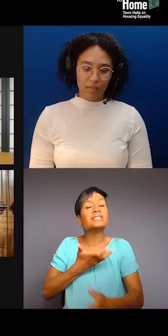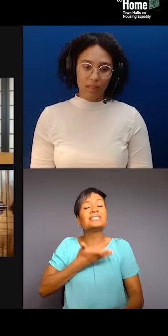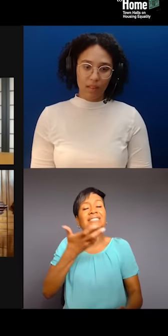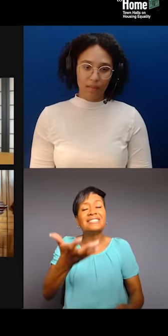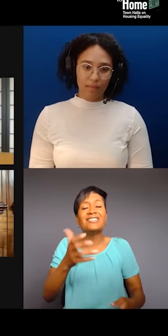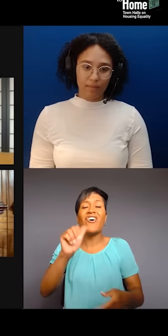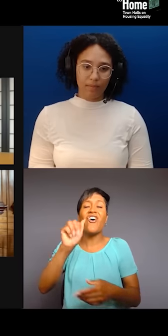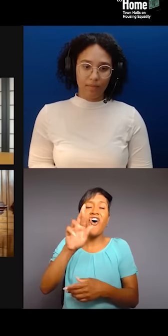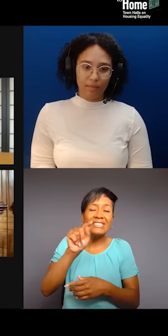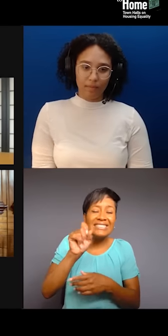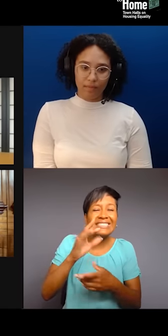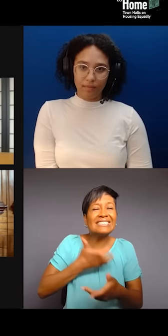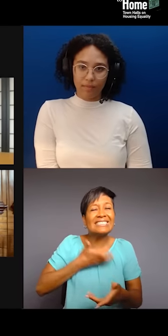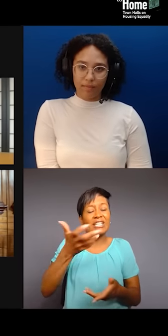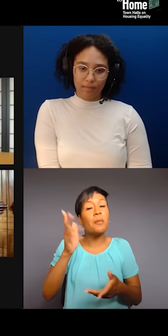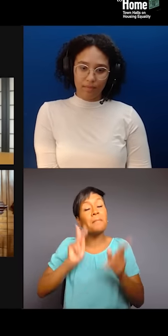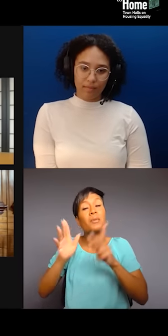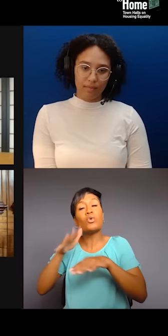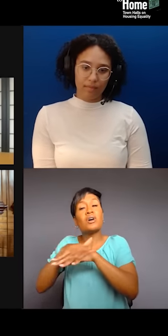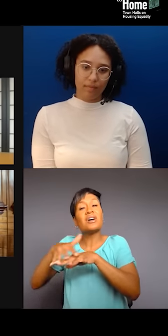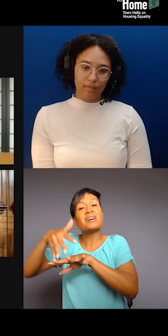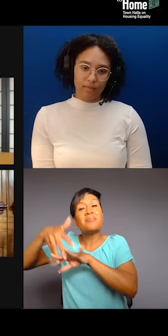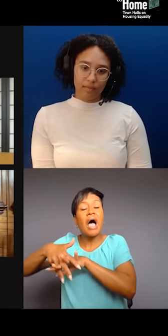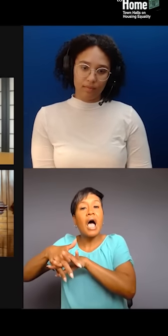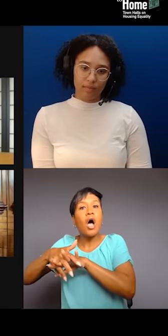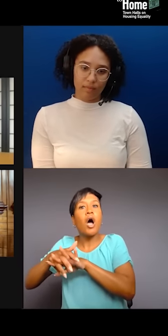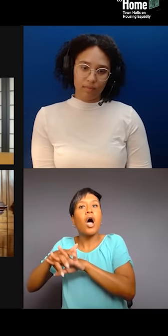as commodities to be bought and sold or appropriated and discarded.